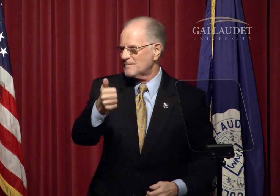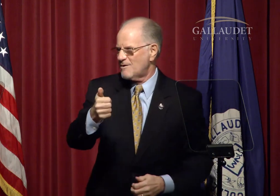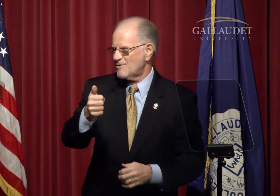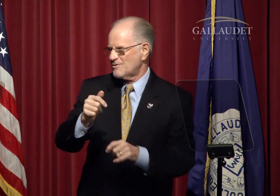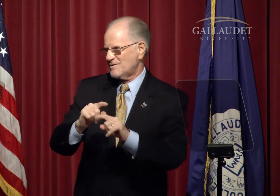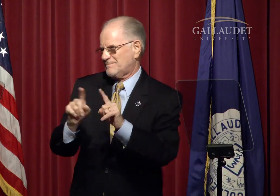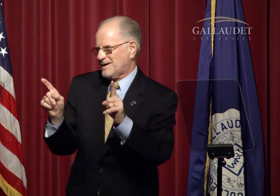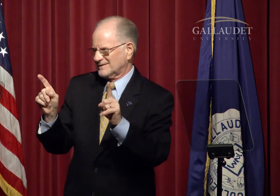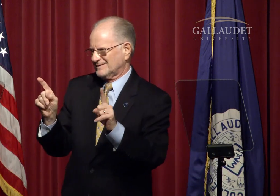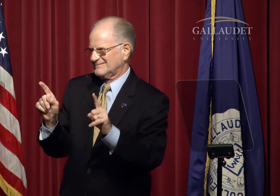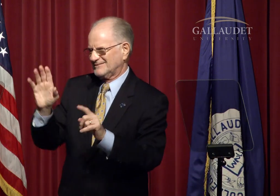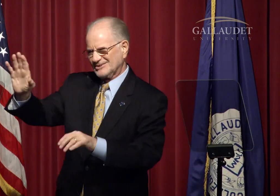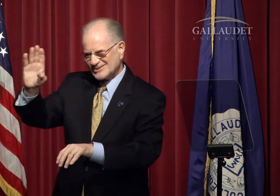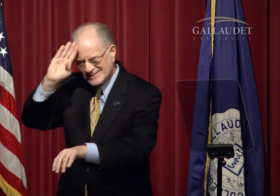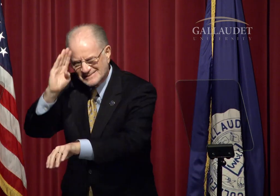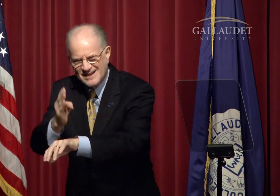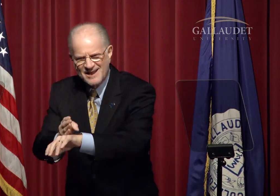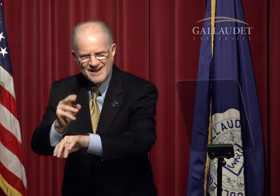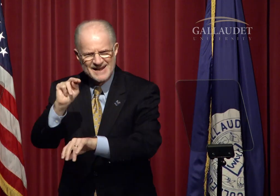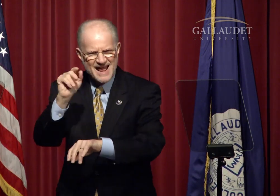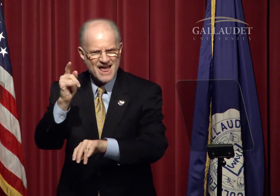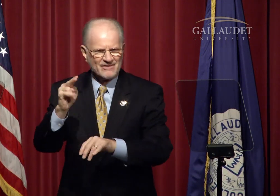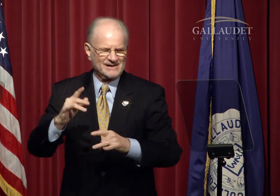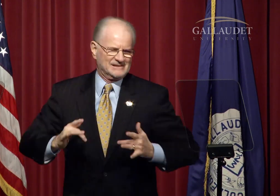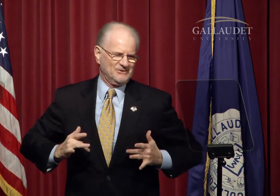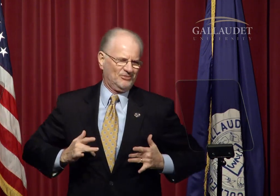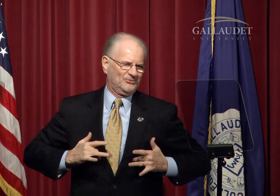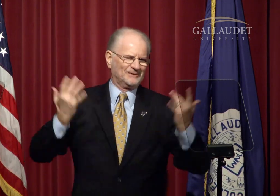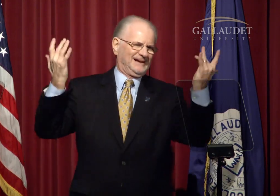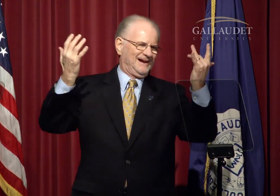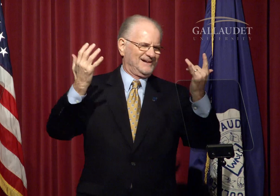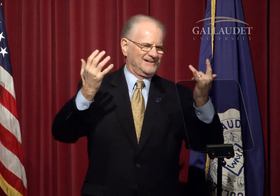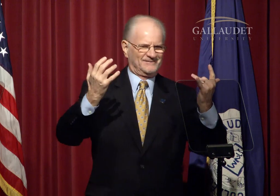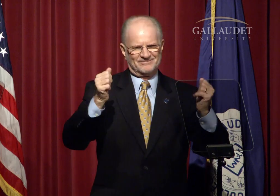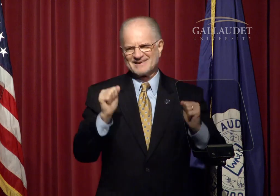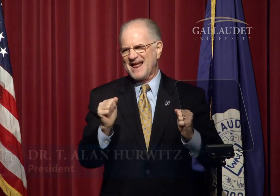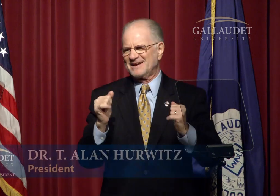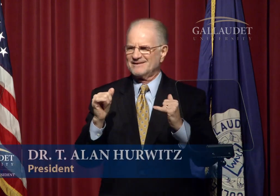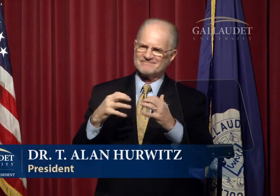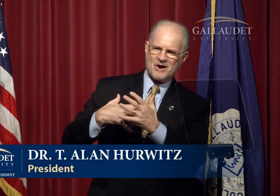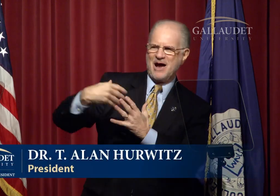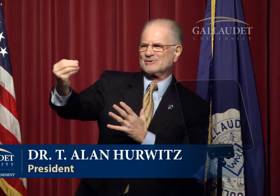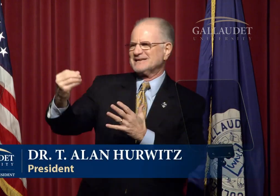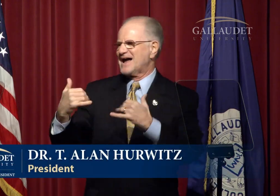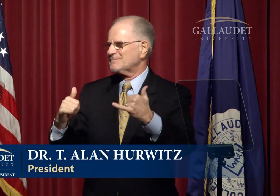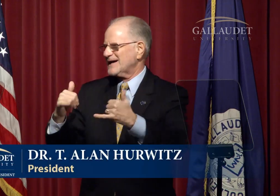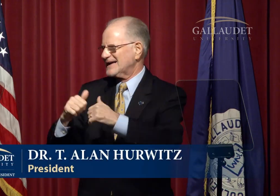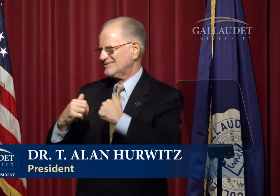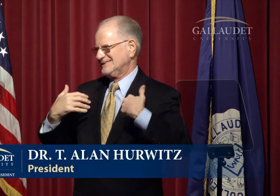They may be trapped in their homes for a day or two. And her son, Nathan, is, of course, thrilled and delighted to have